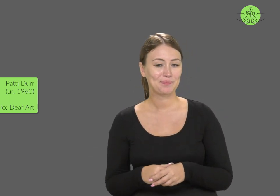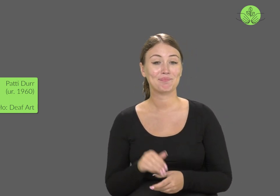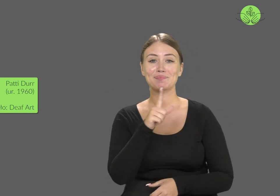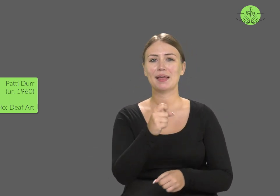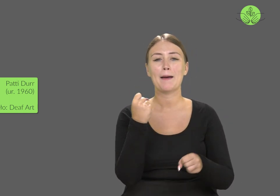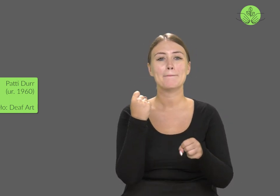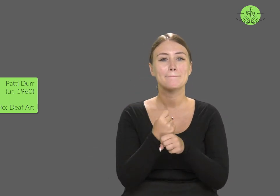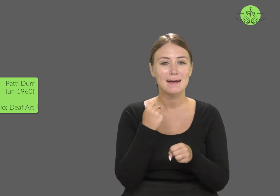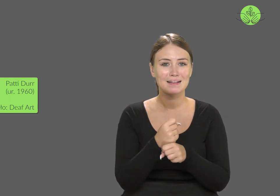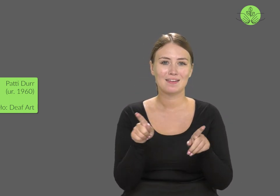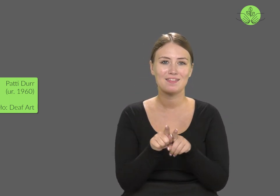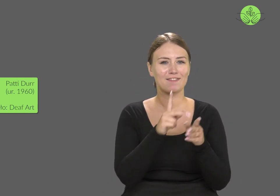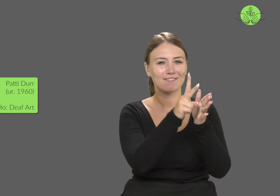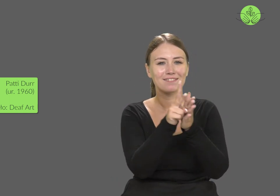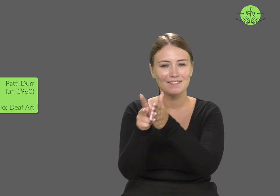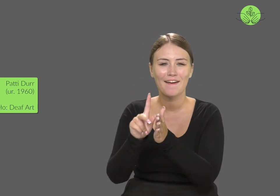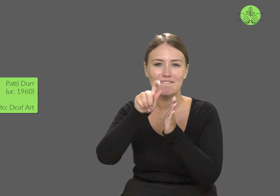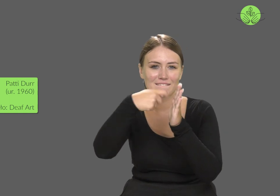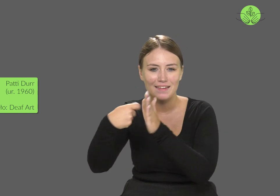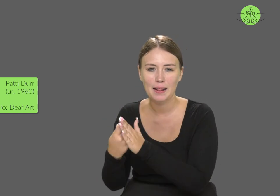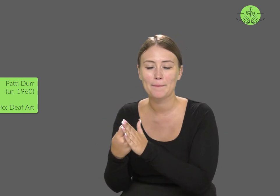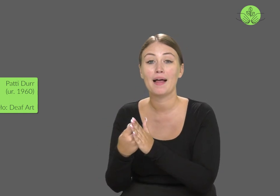She works as a director,